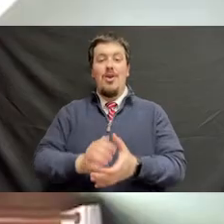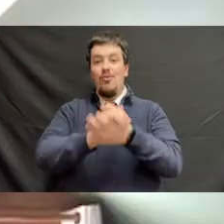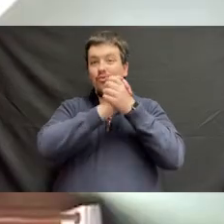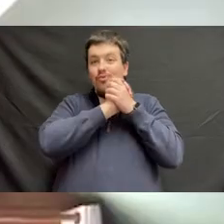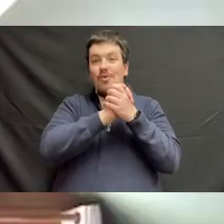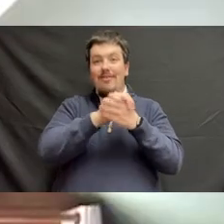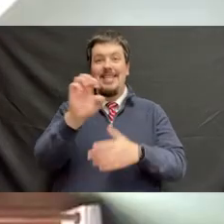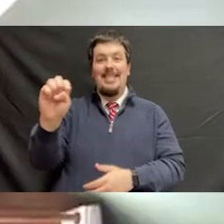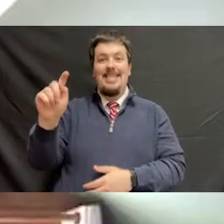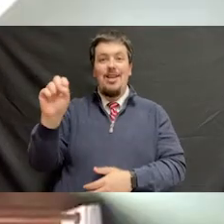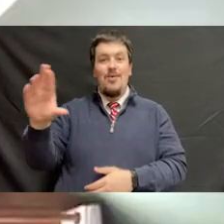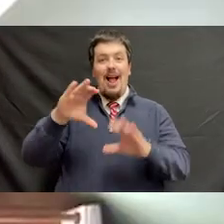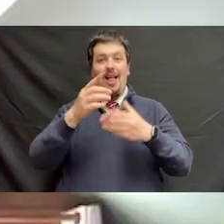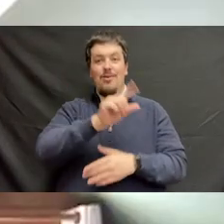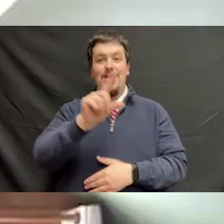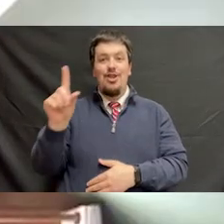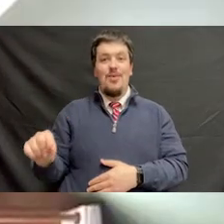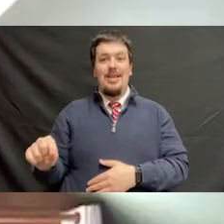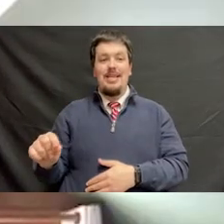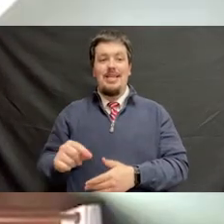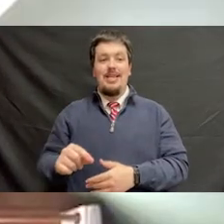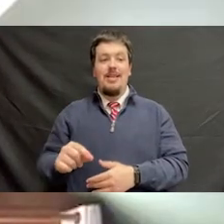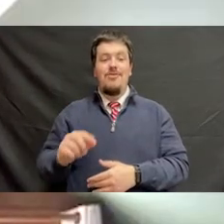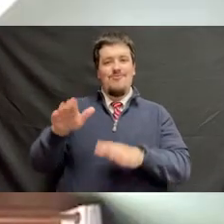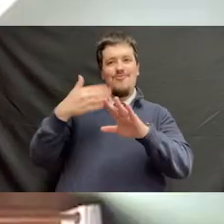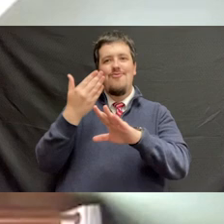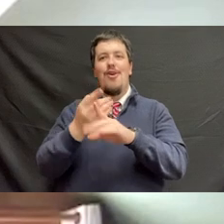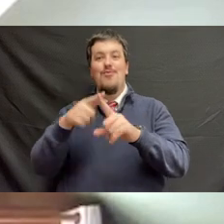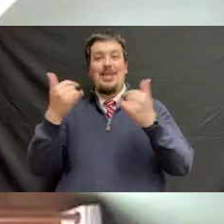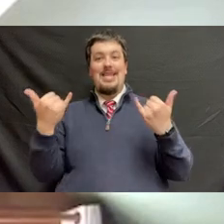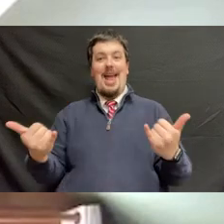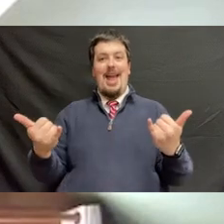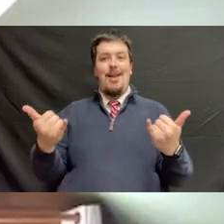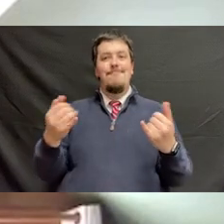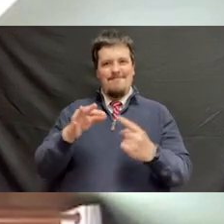Congratulations, ETSU class of 2020. Reaching this significant milestone,